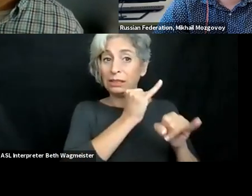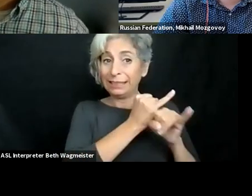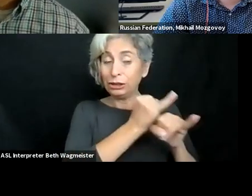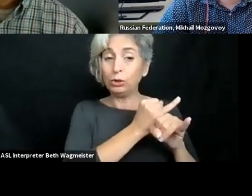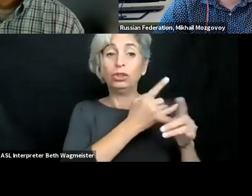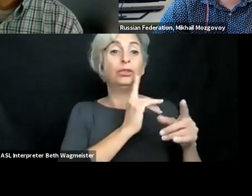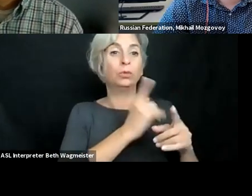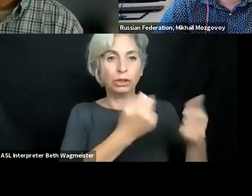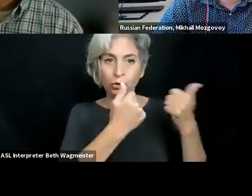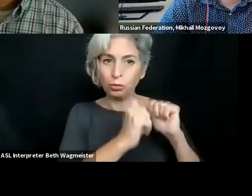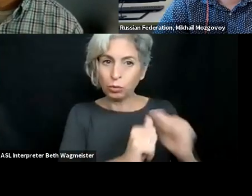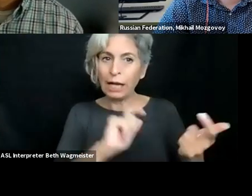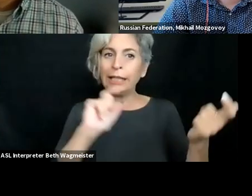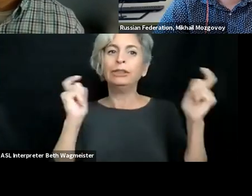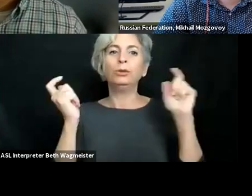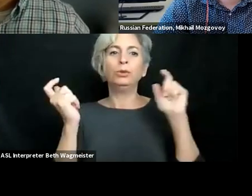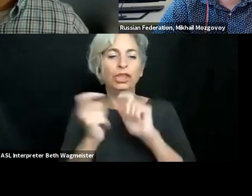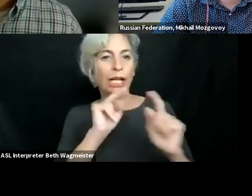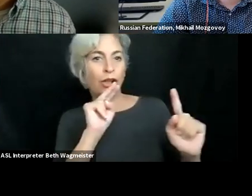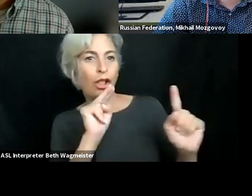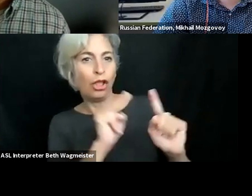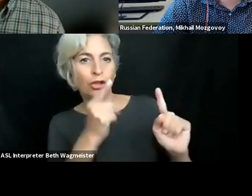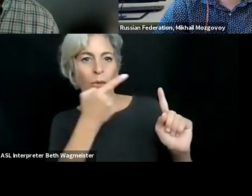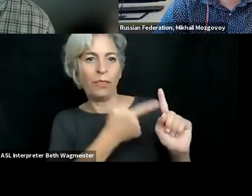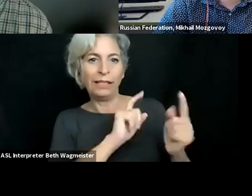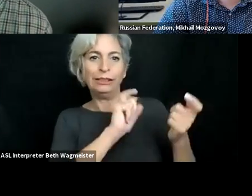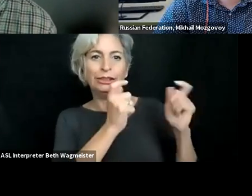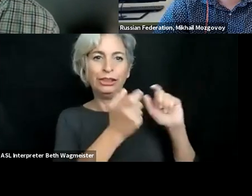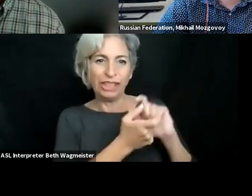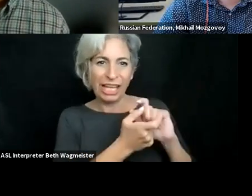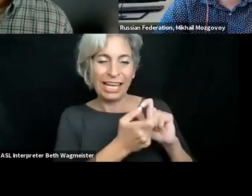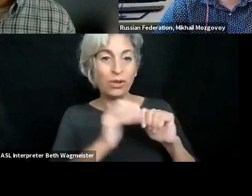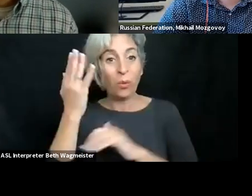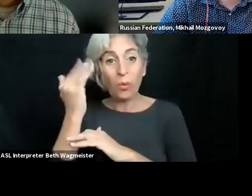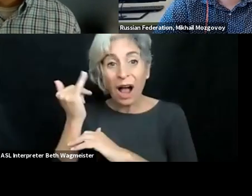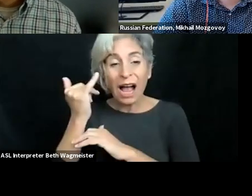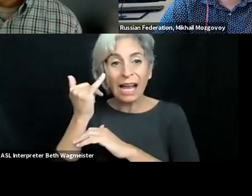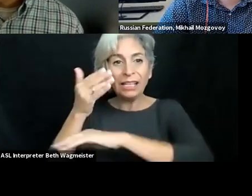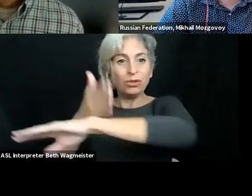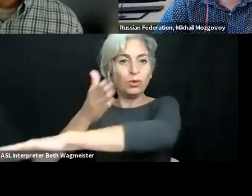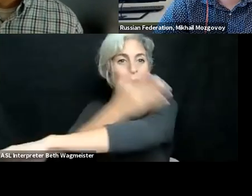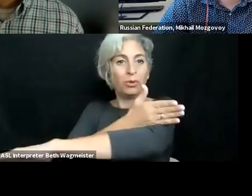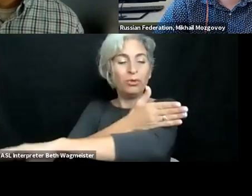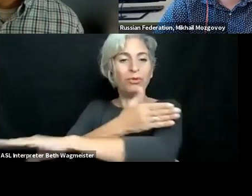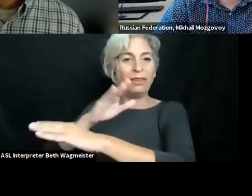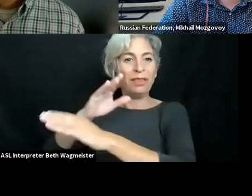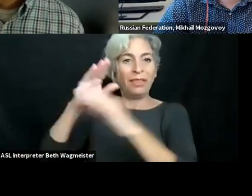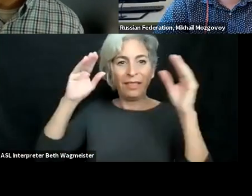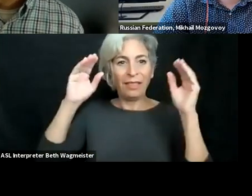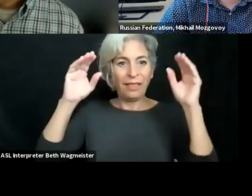different way of teaching, possibly, and that's something that our institution is heavily trying to move forward and